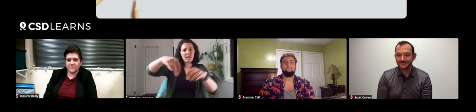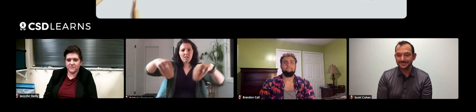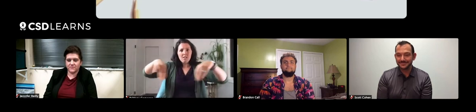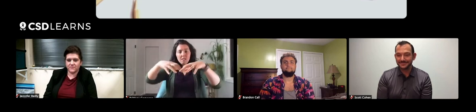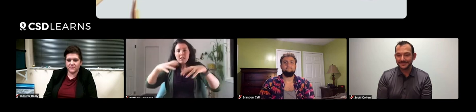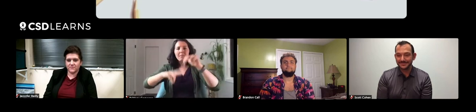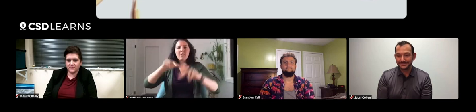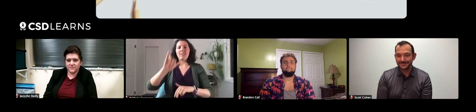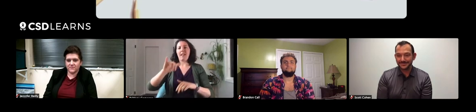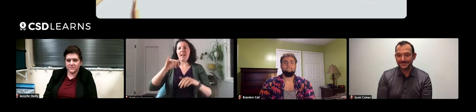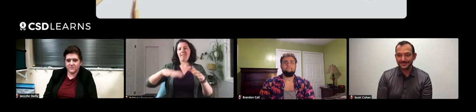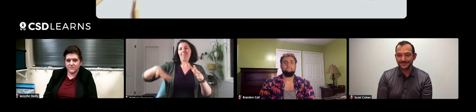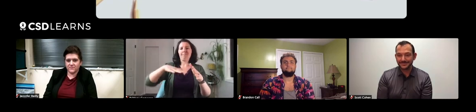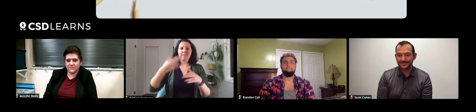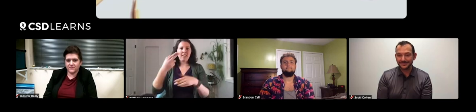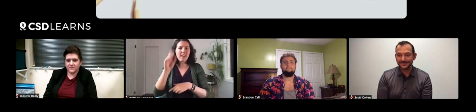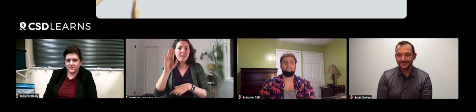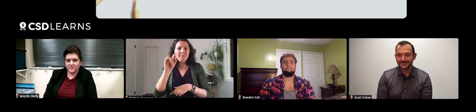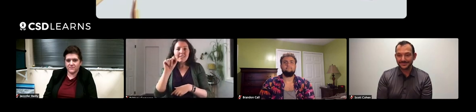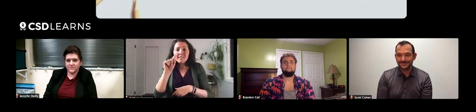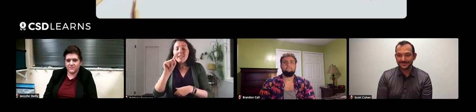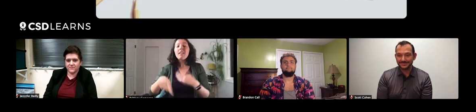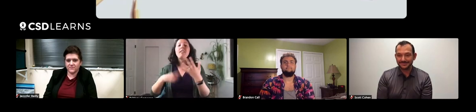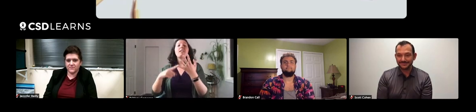for those animals or creatures that are being caught.